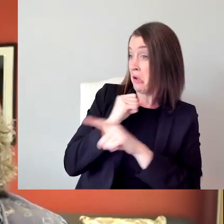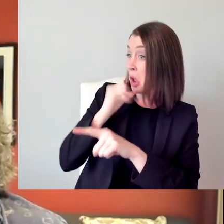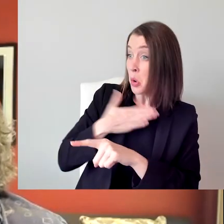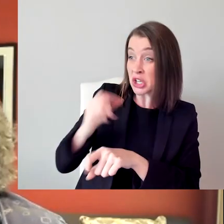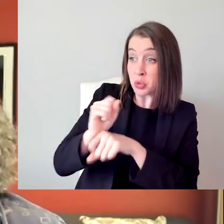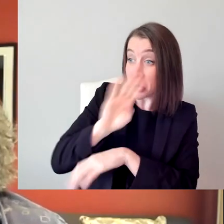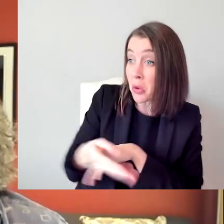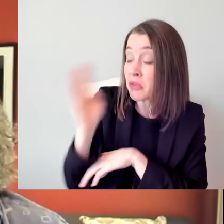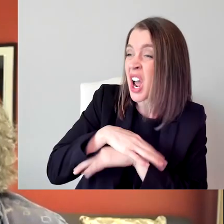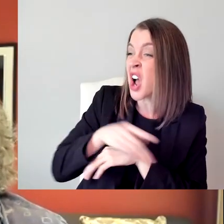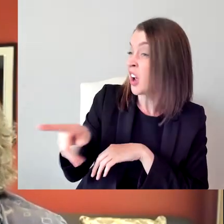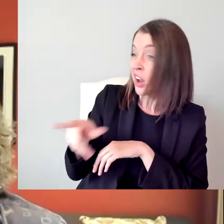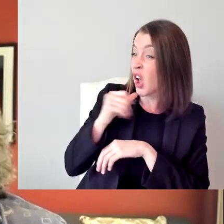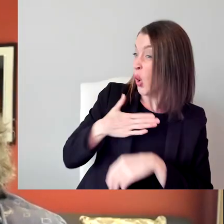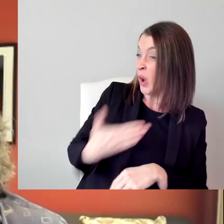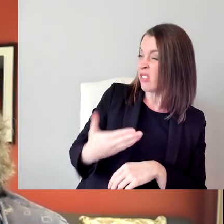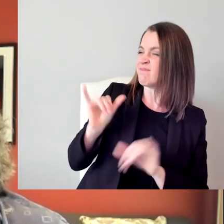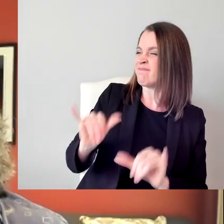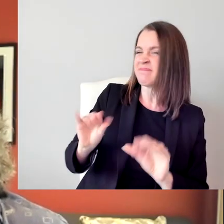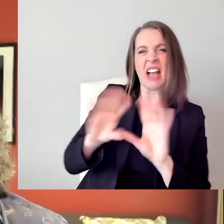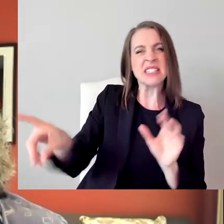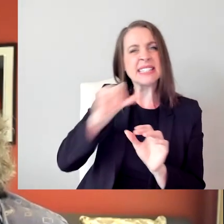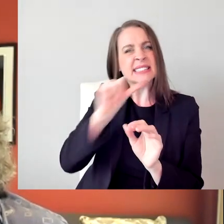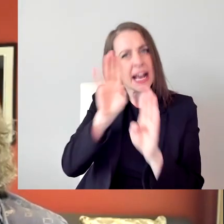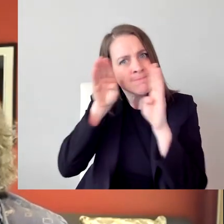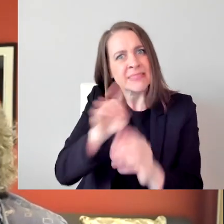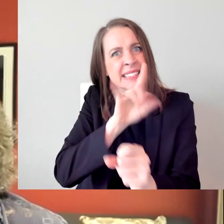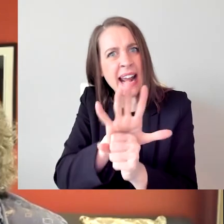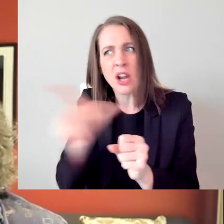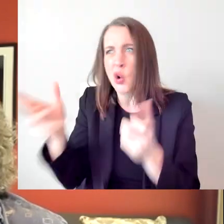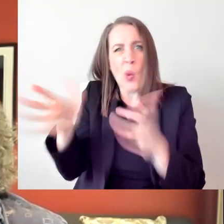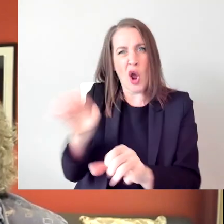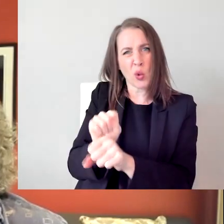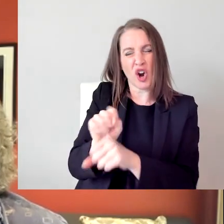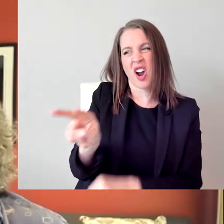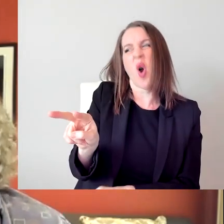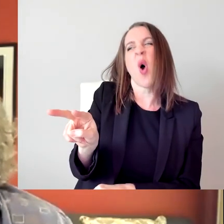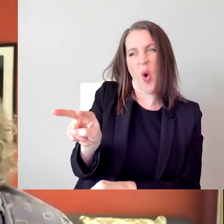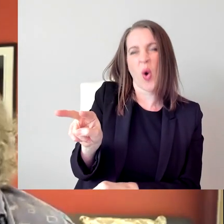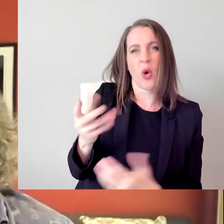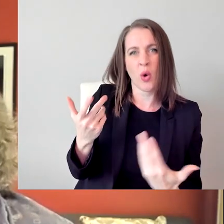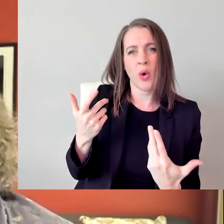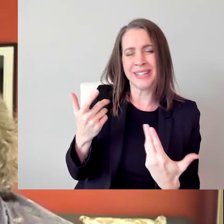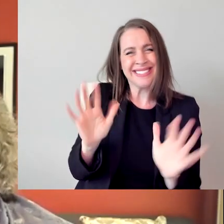then you really aren't dedicated to working. And that's simply not true.